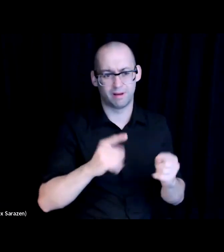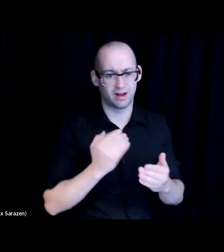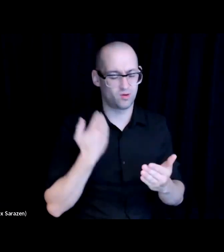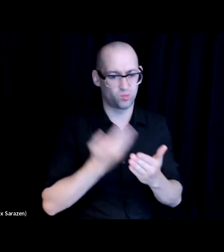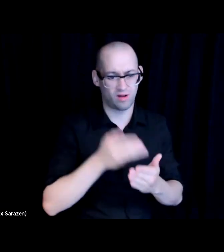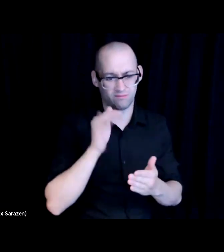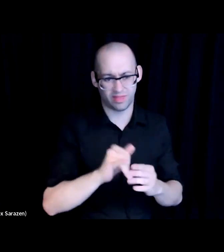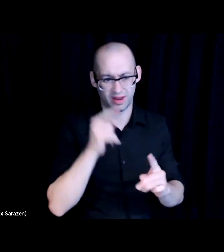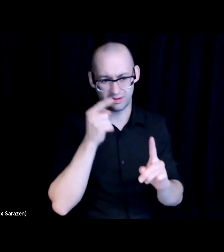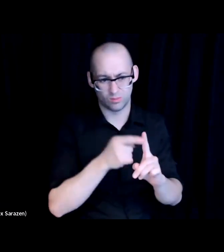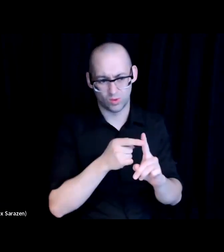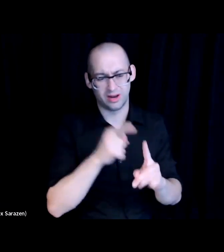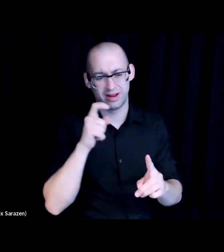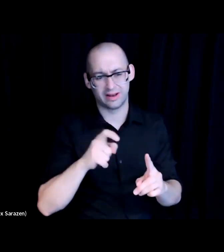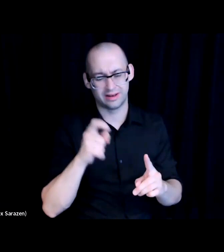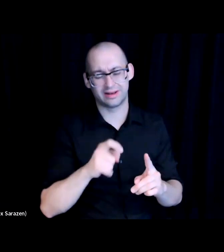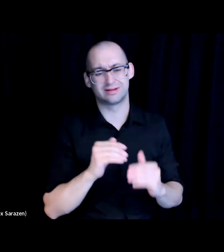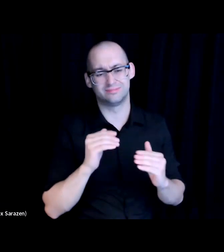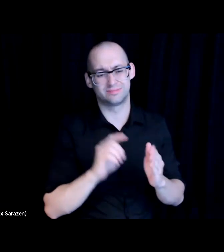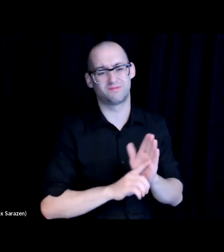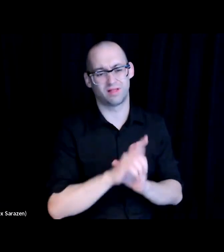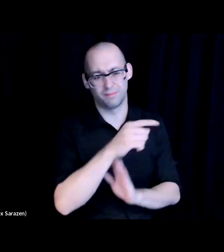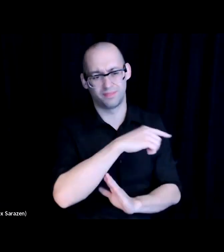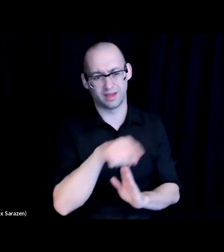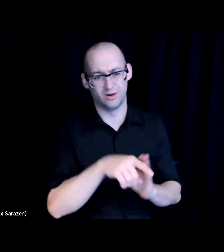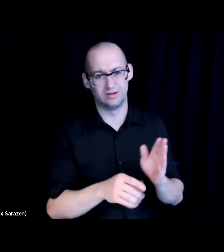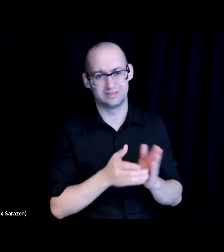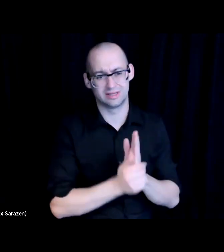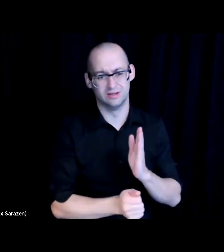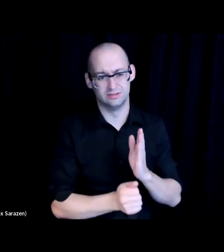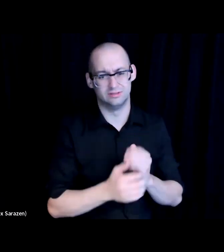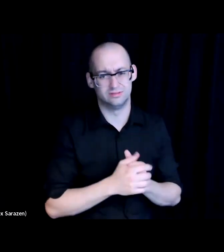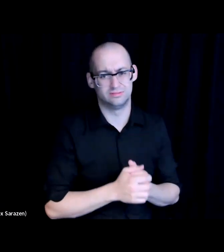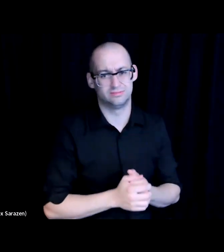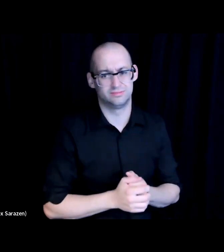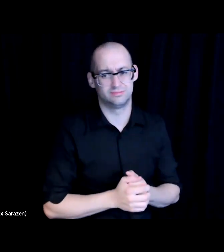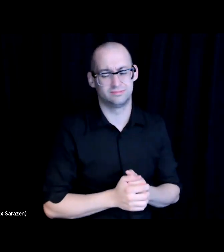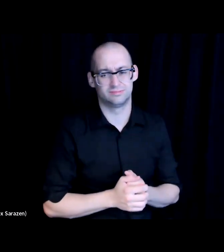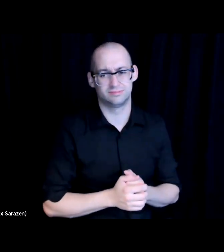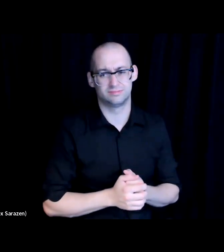for their skills and talents locally and so digital literacy program is very important to that.